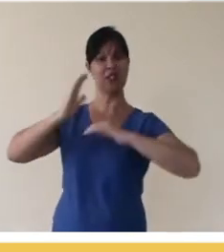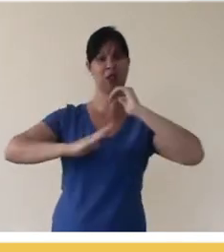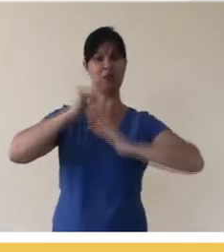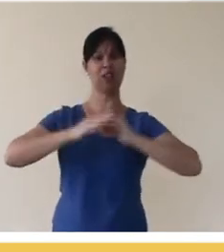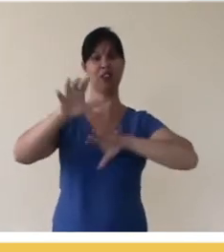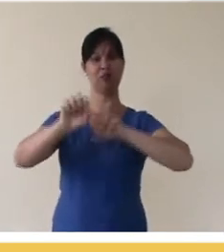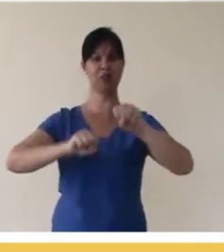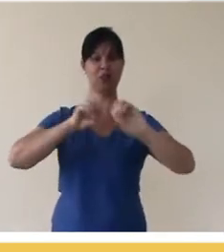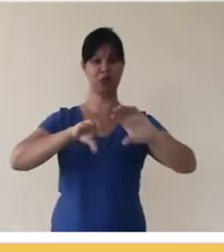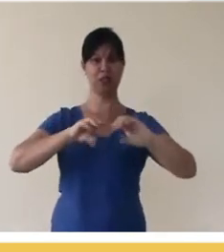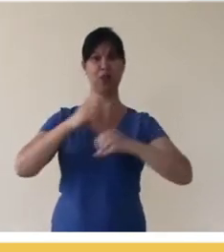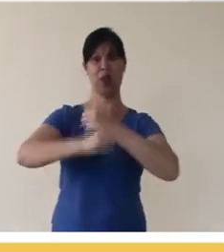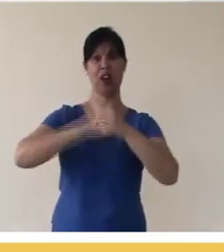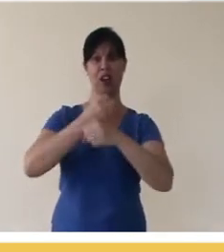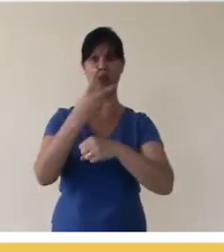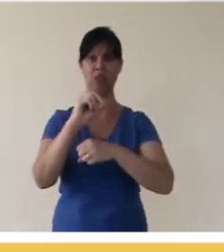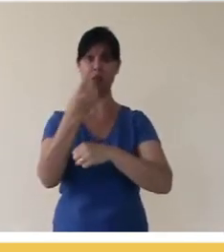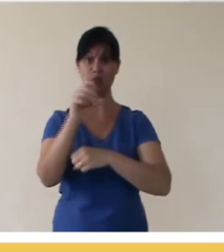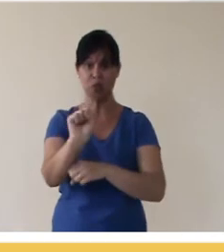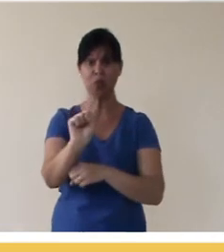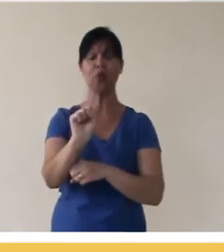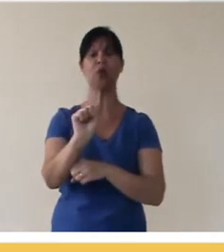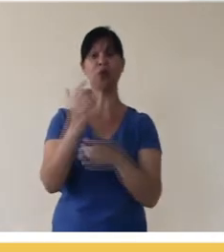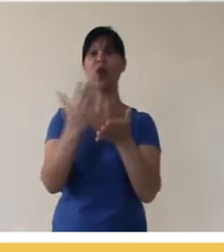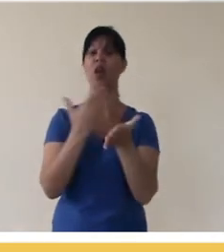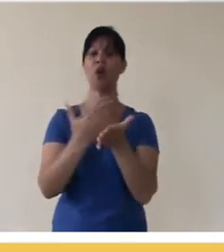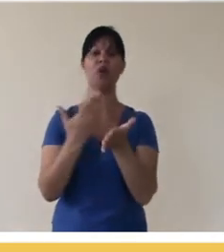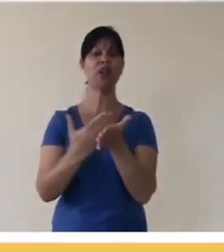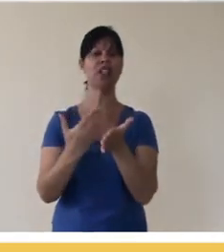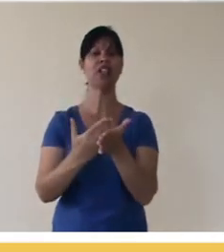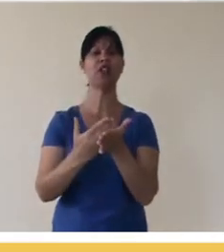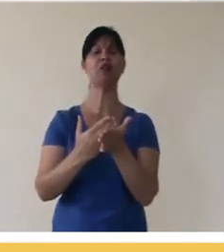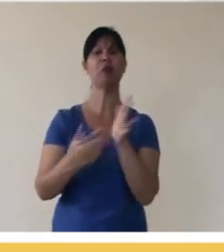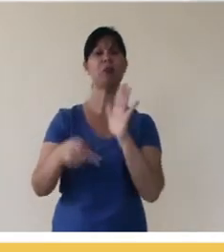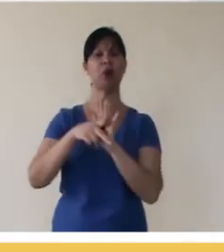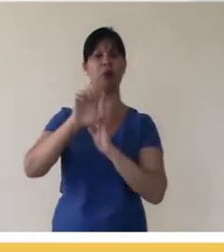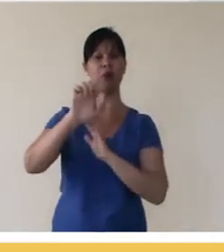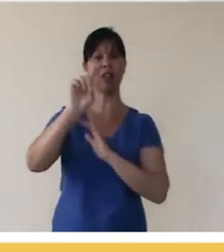the book "Reflections and practices in the training of educators", from 2018, a book made,